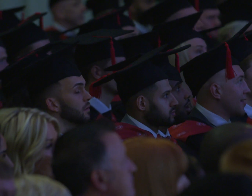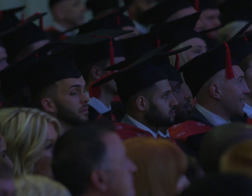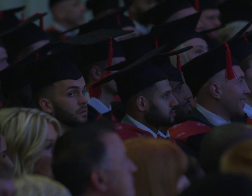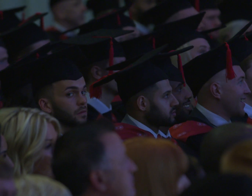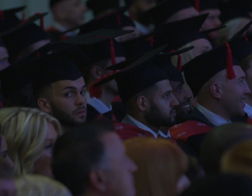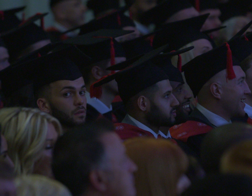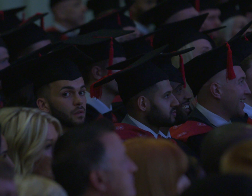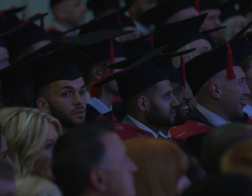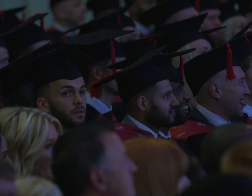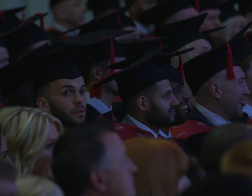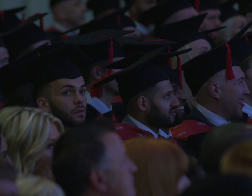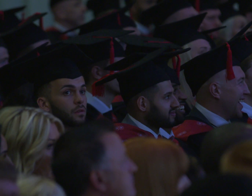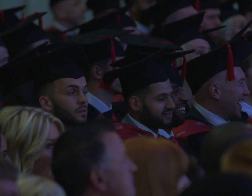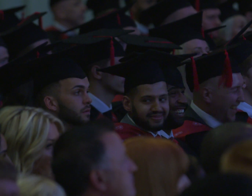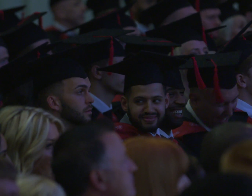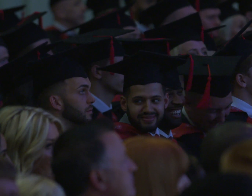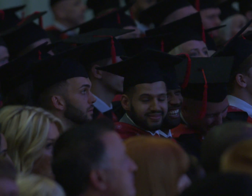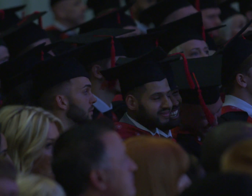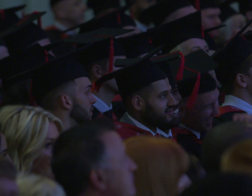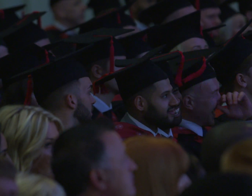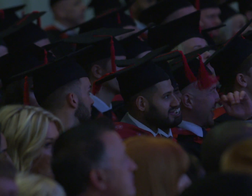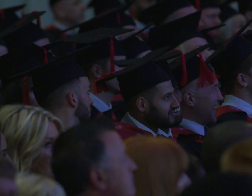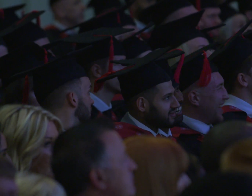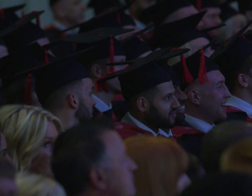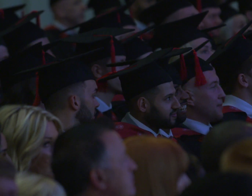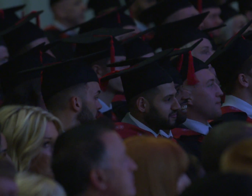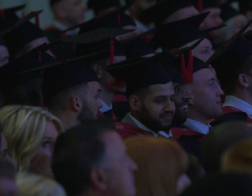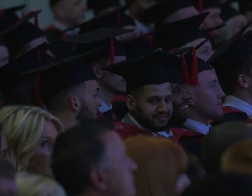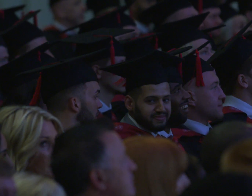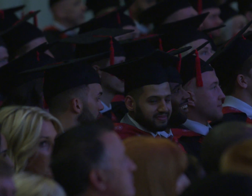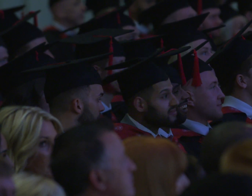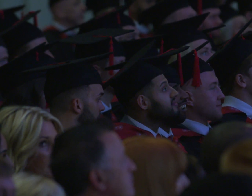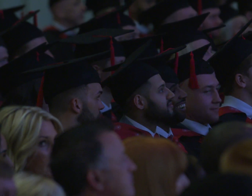possible so get to where you are today has been a real test of stamina and